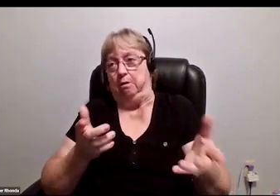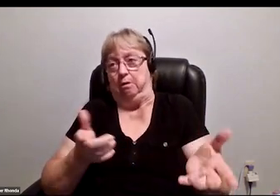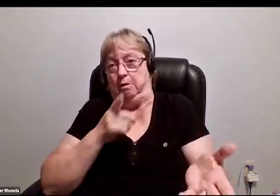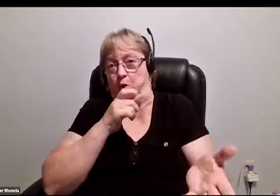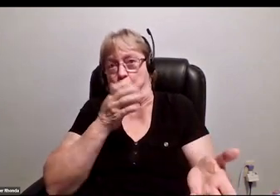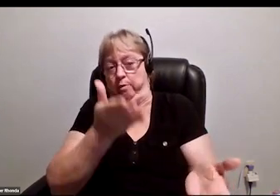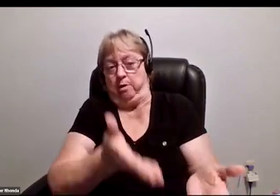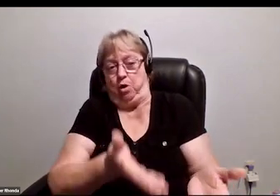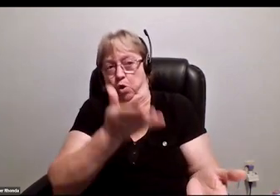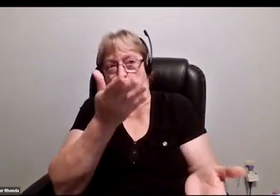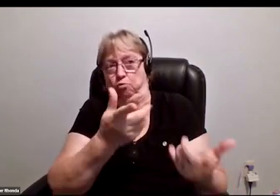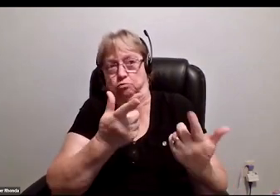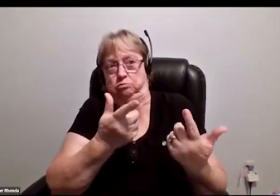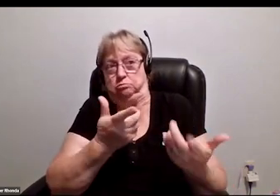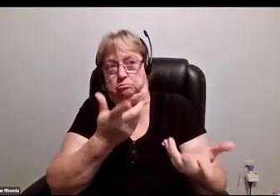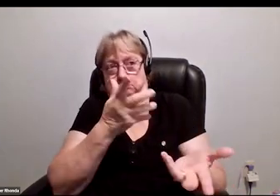Who are you trying to follow?"